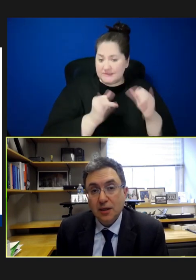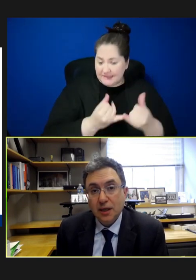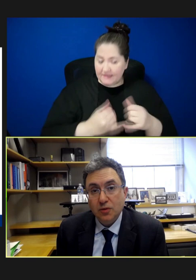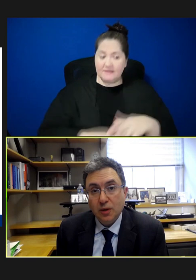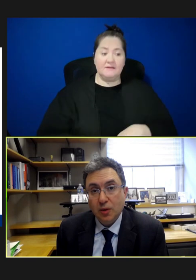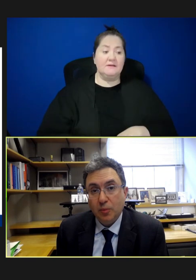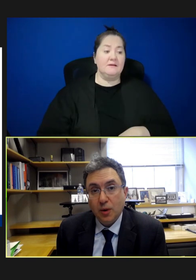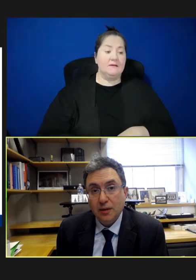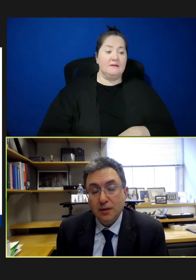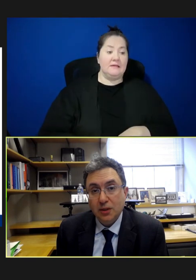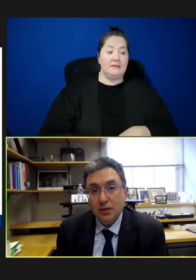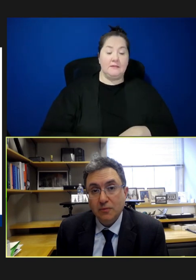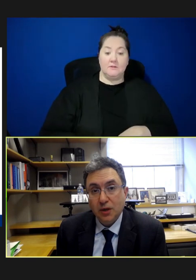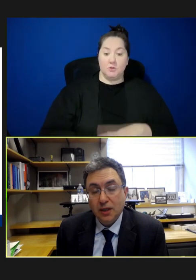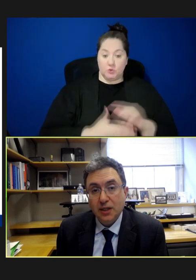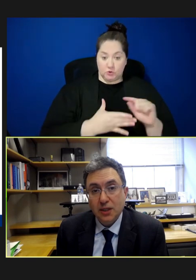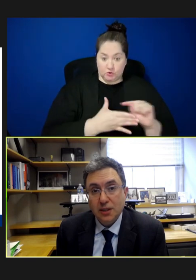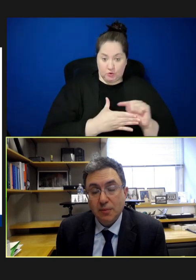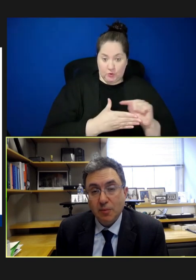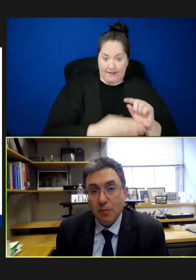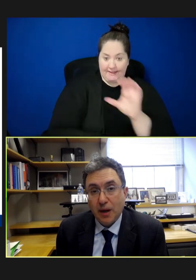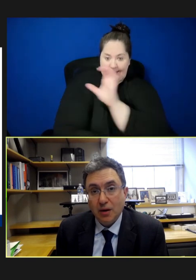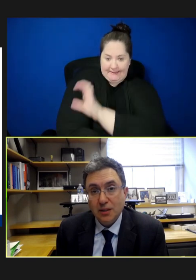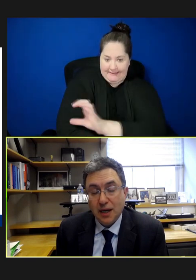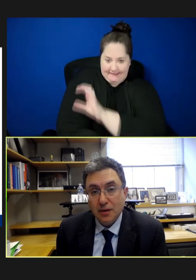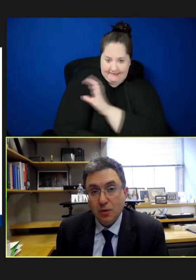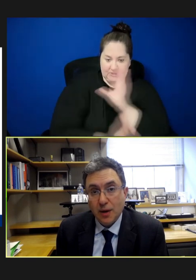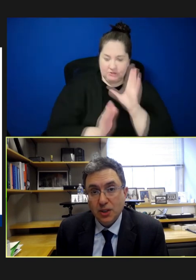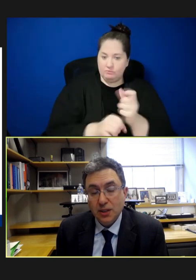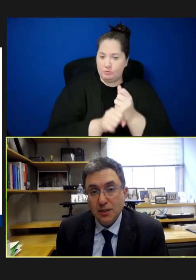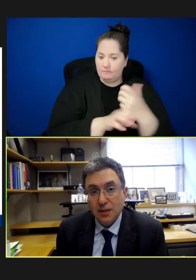that -- it's really important for clinicians to be prepared to handle questions. And there